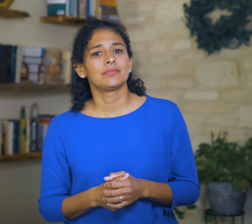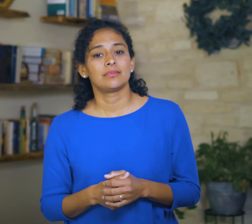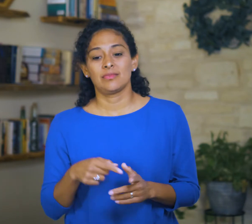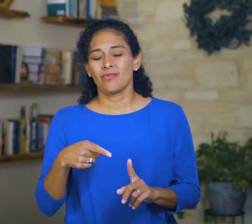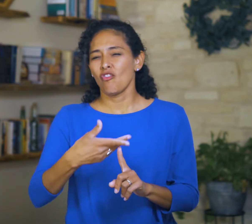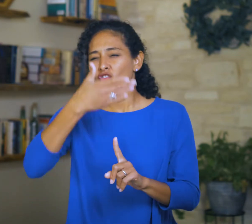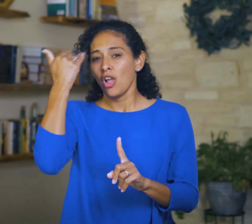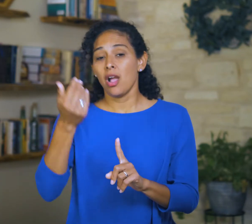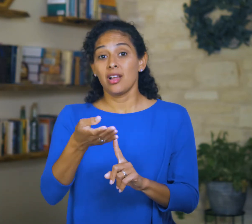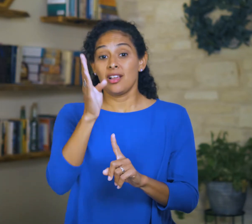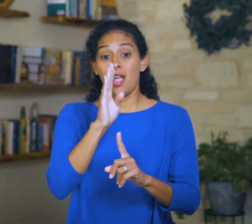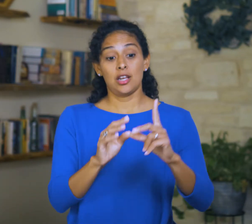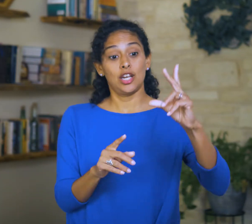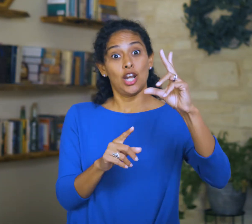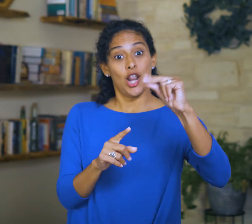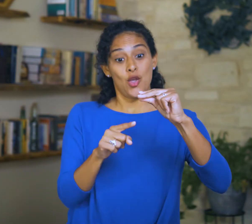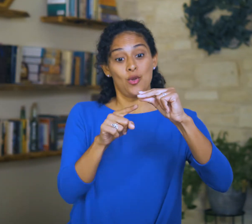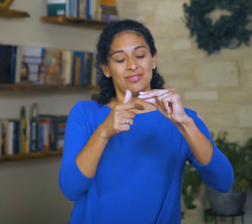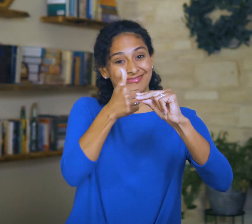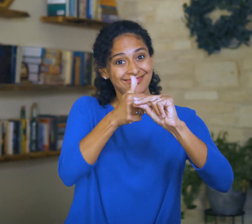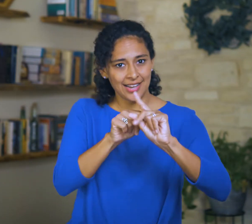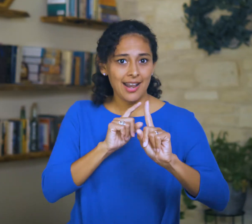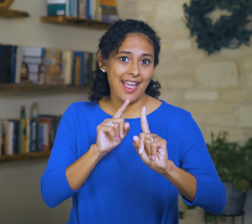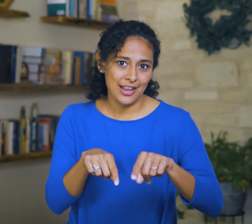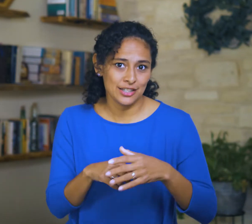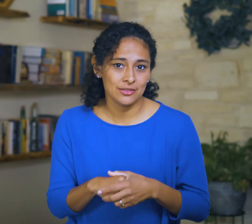He forgets that God’s “no” is also an answer.